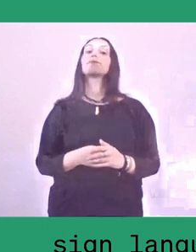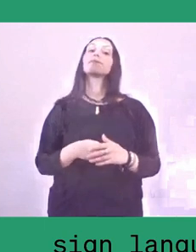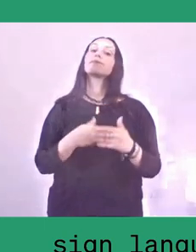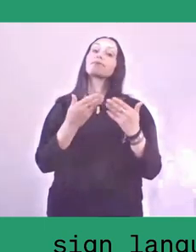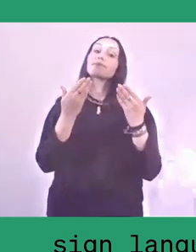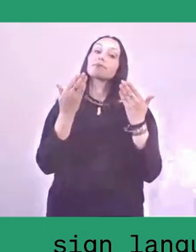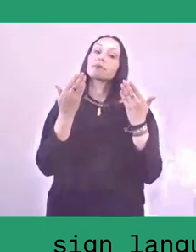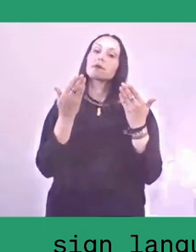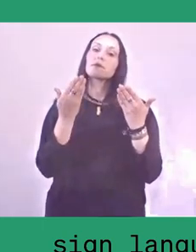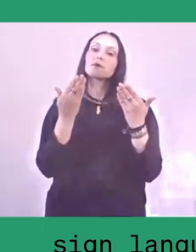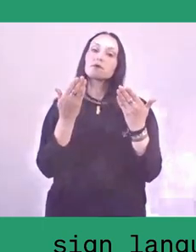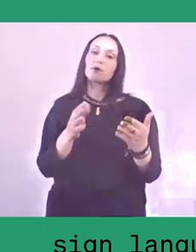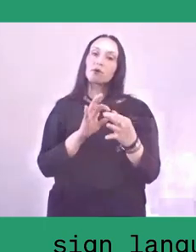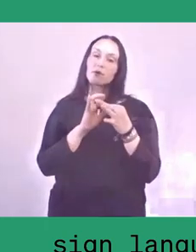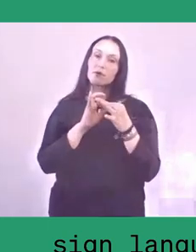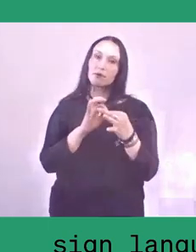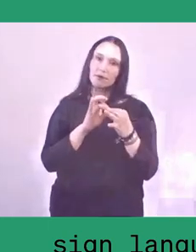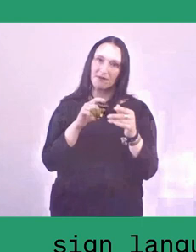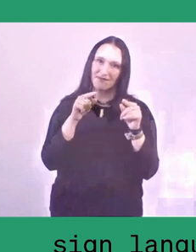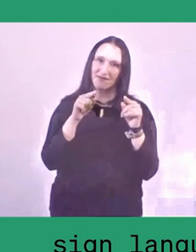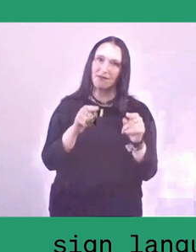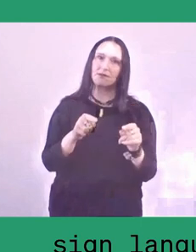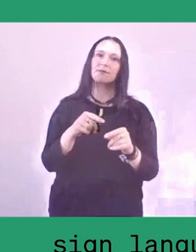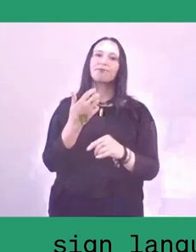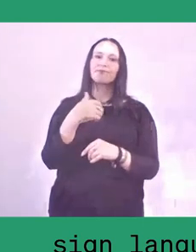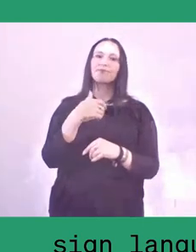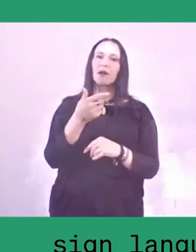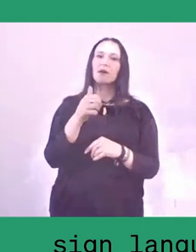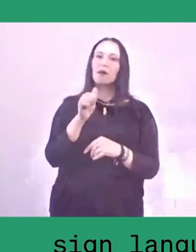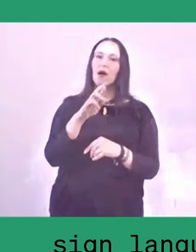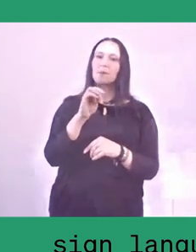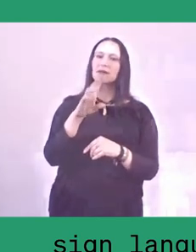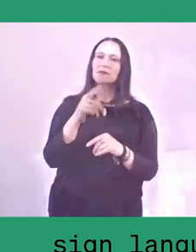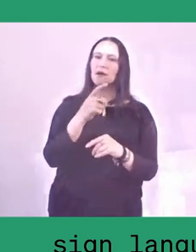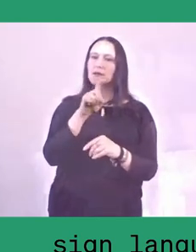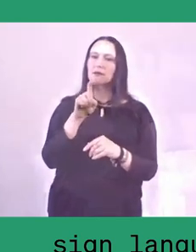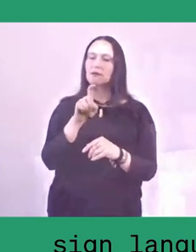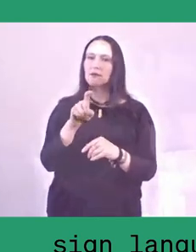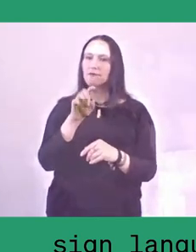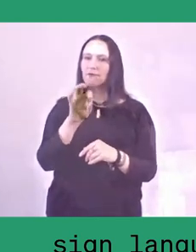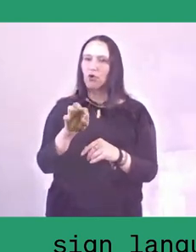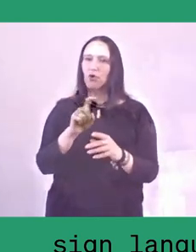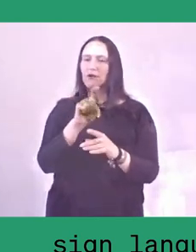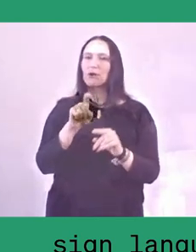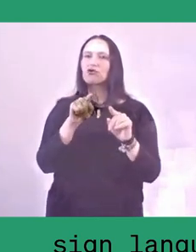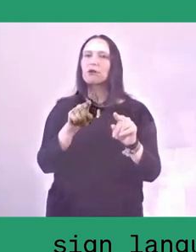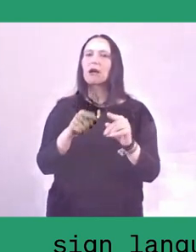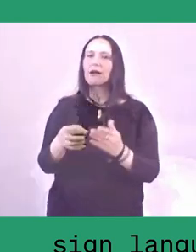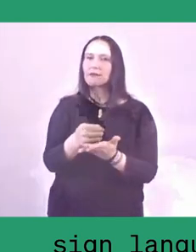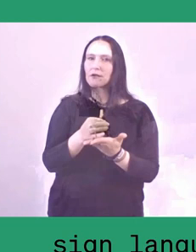with regards to the soil as a metaphor, do you believe that folklore tradition in Indonesia